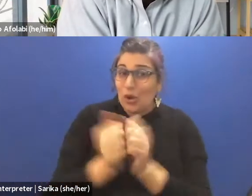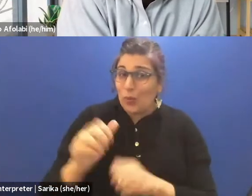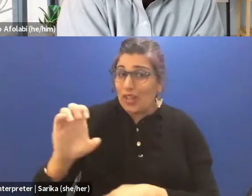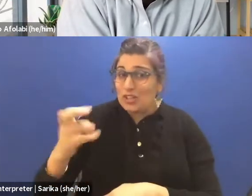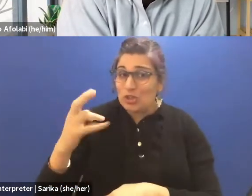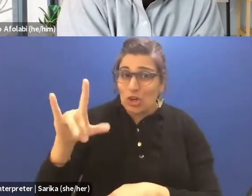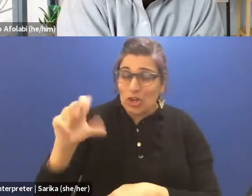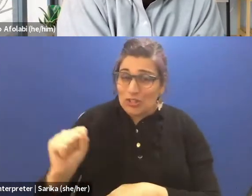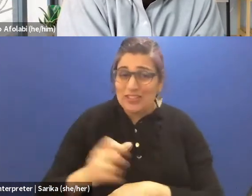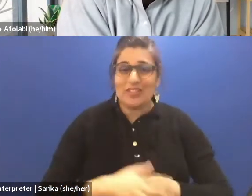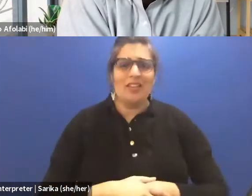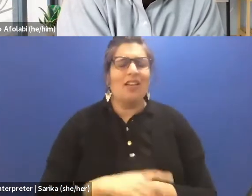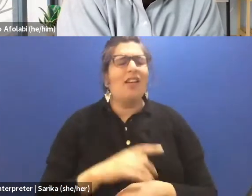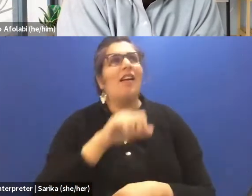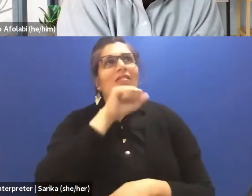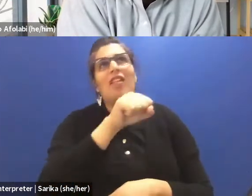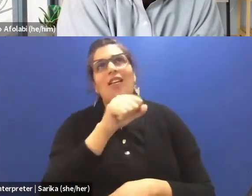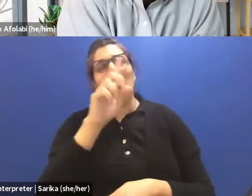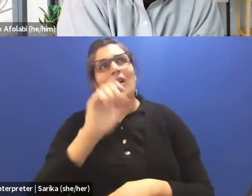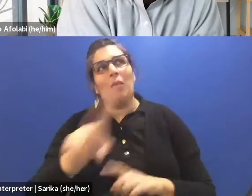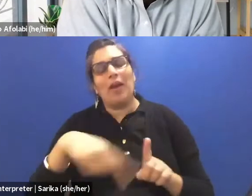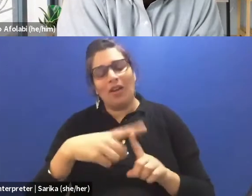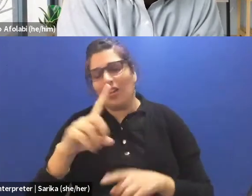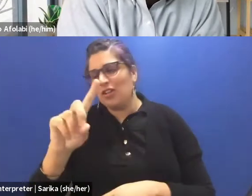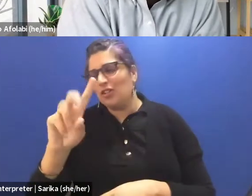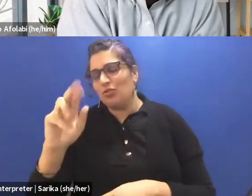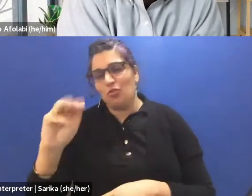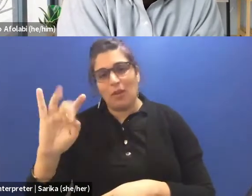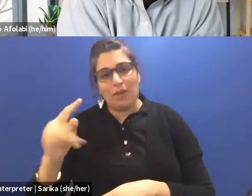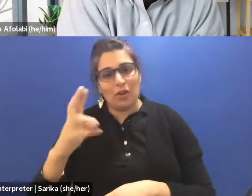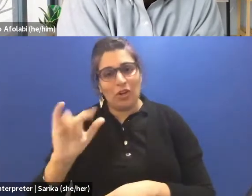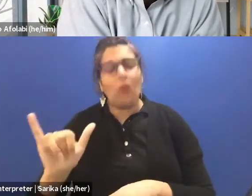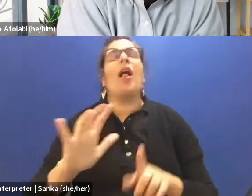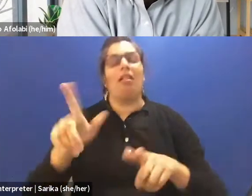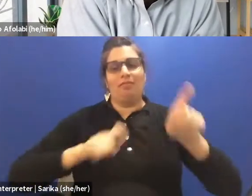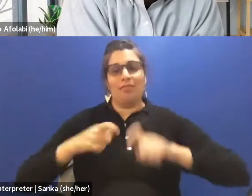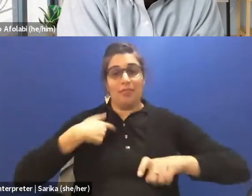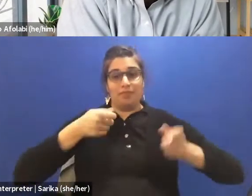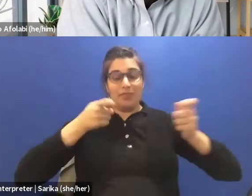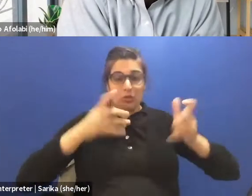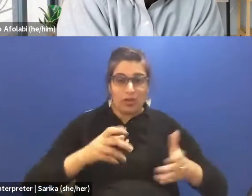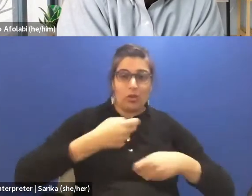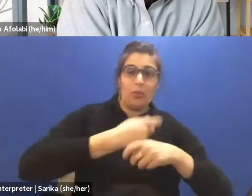I always loved this question about dramaturgy because... Well, to tell you a little bit about myself, I am a director and a producer of performing arts,